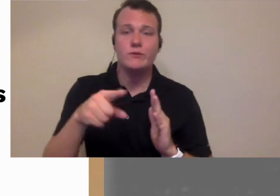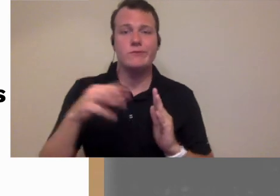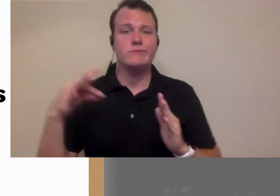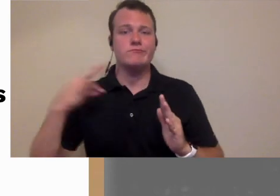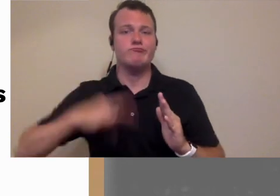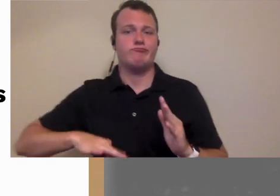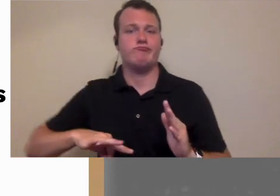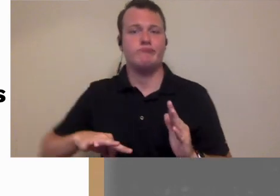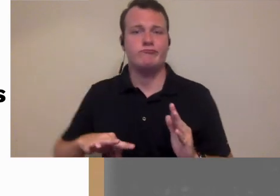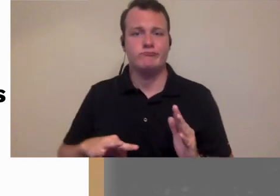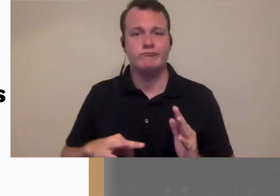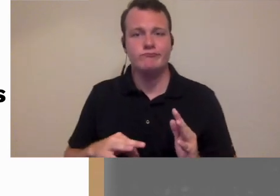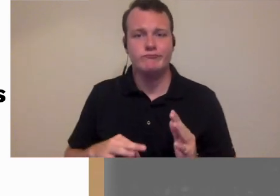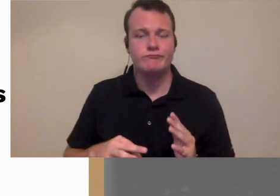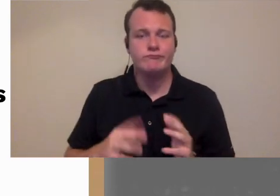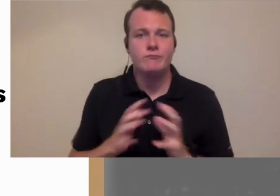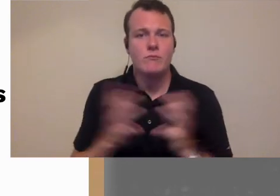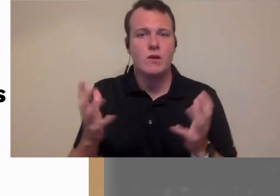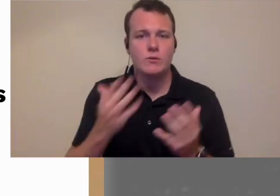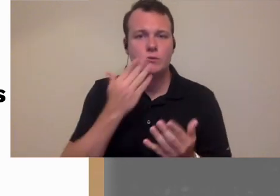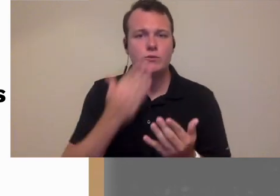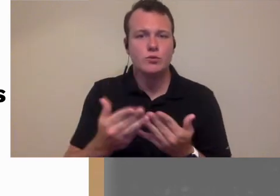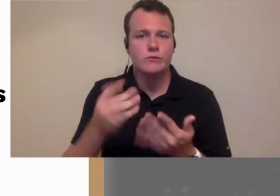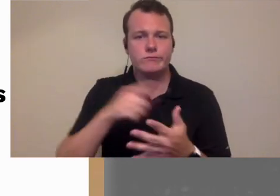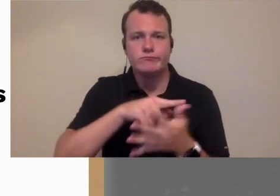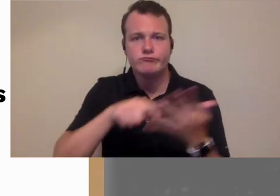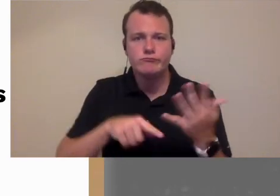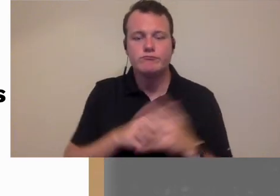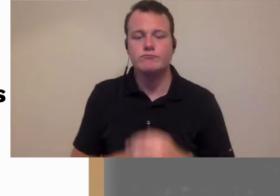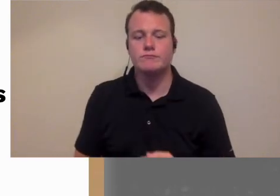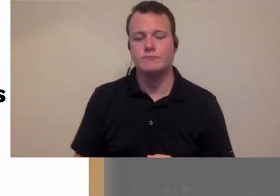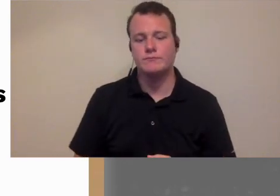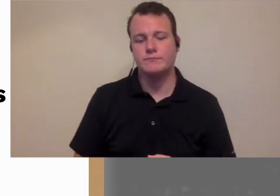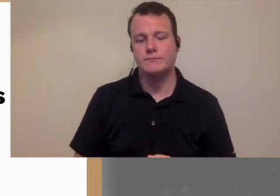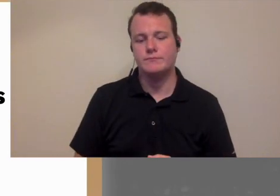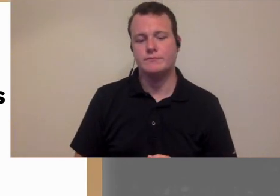think get a lot of really good content pretty quickly